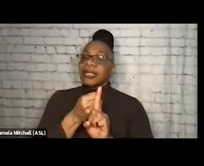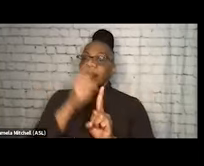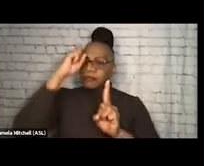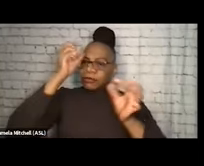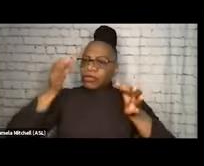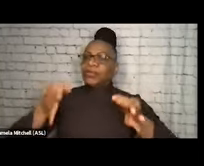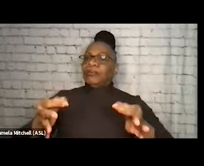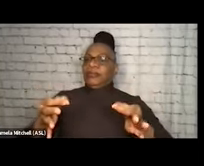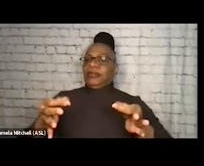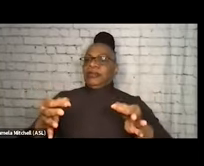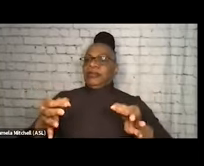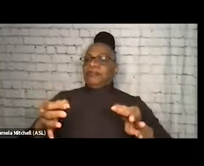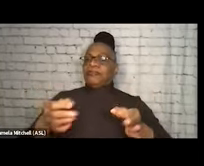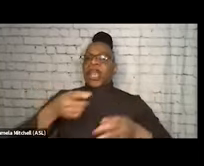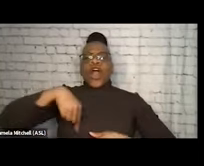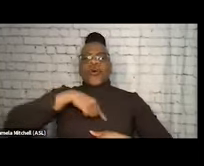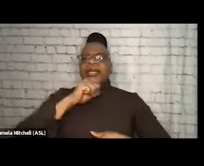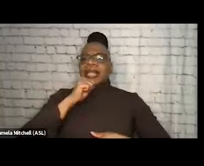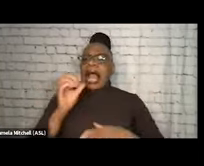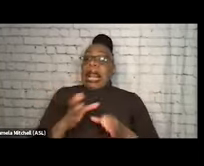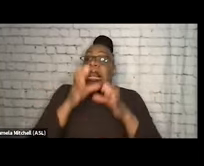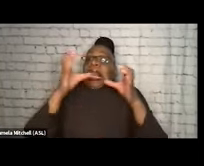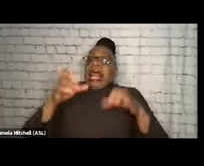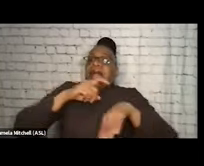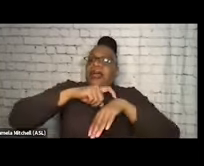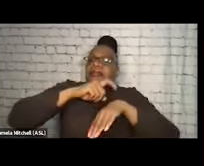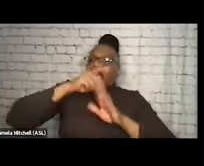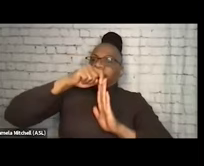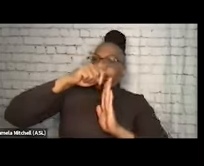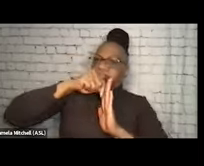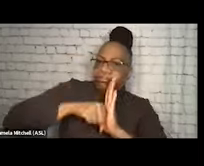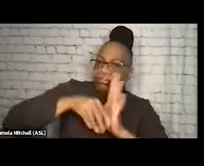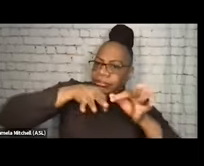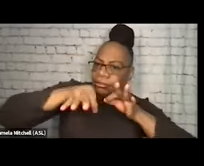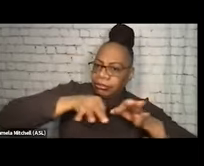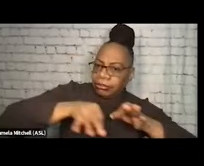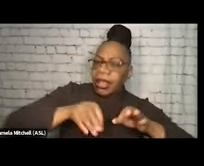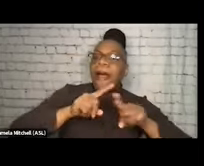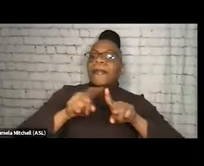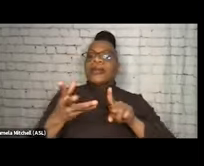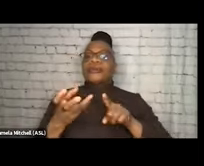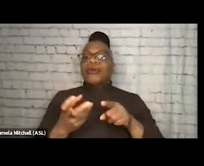I think, while we're not gonna spend a ton of time on it, I just wanna point your attention to two resources,